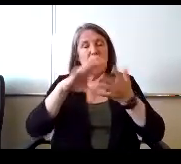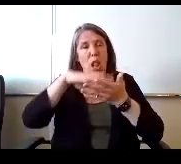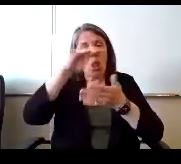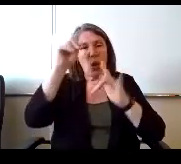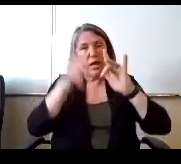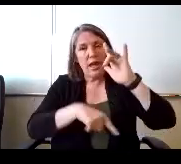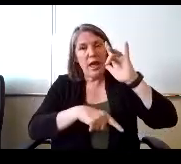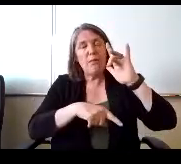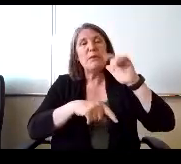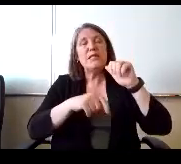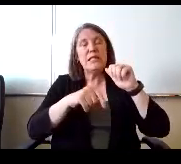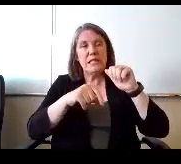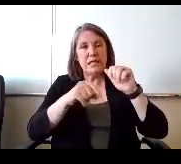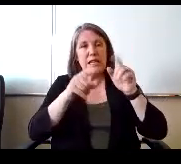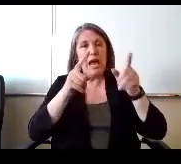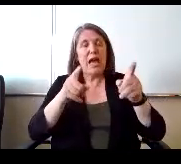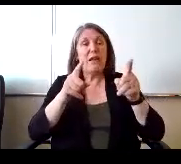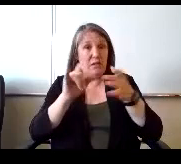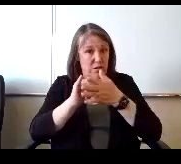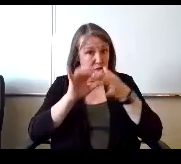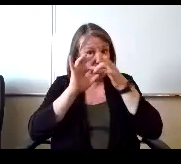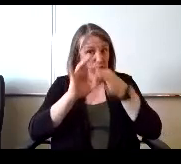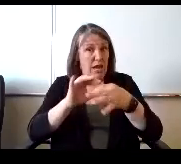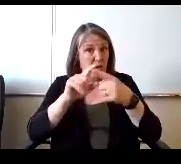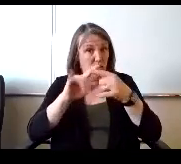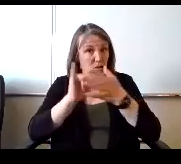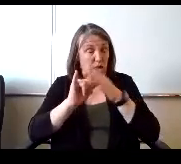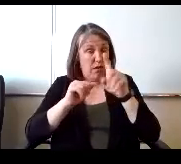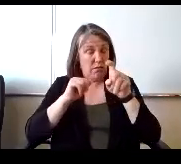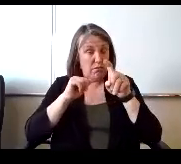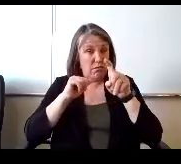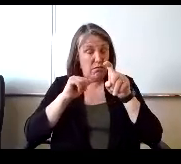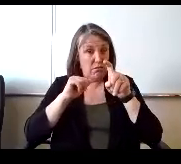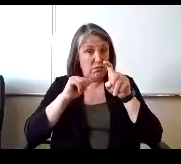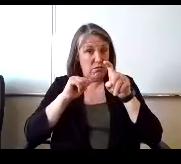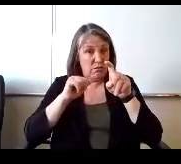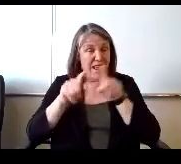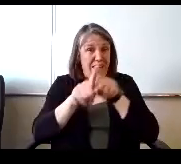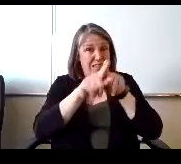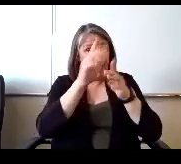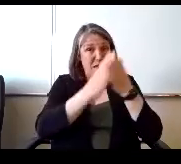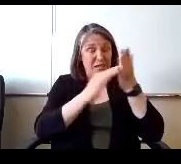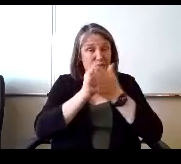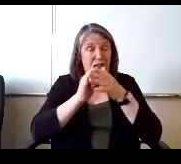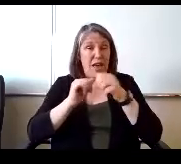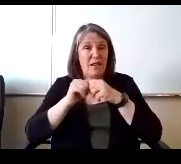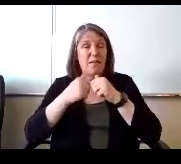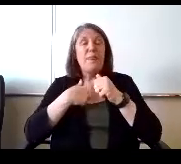Does this tie in directly as a tactical piece of that. I wouldn't say that it's it's